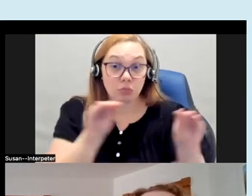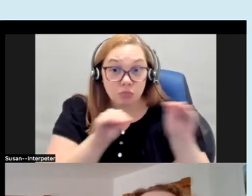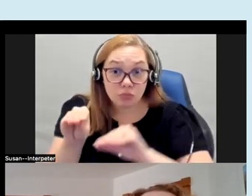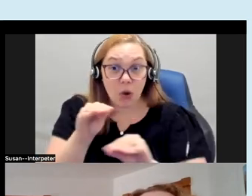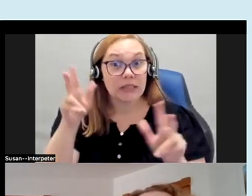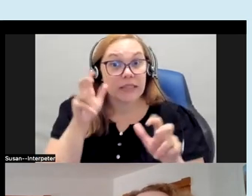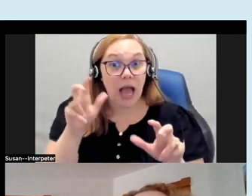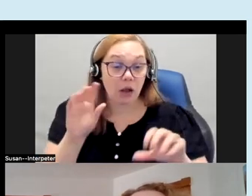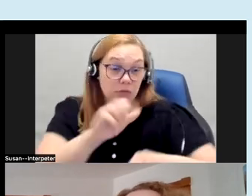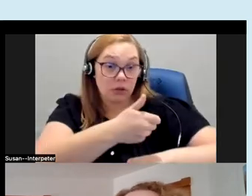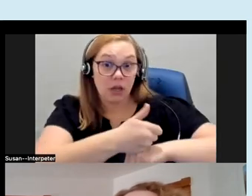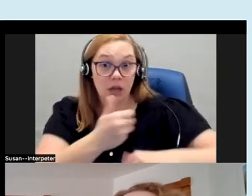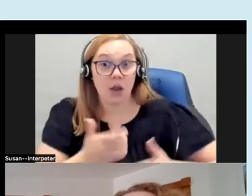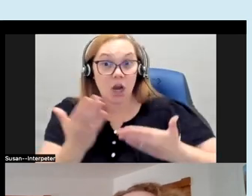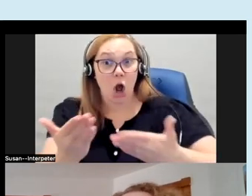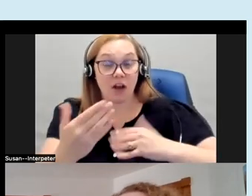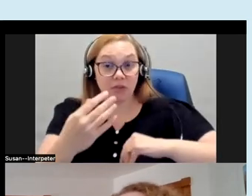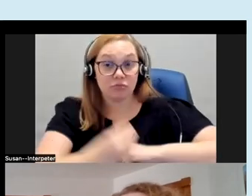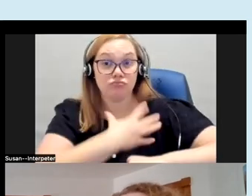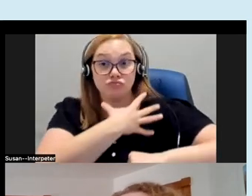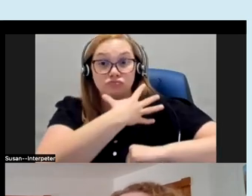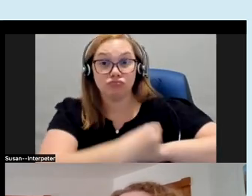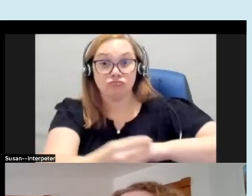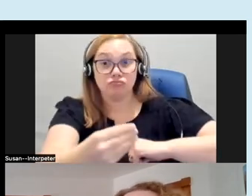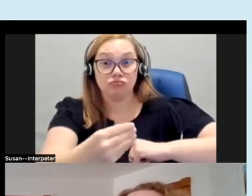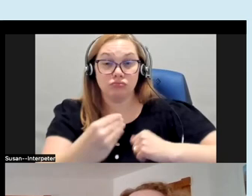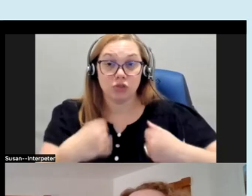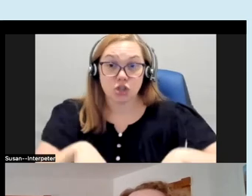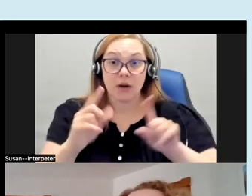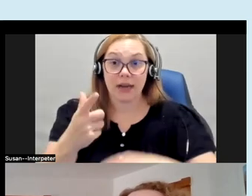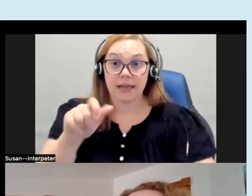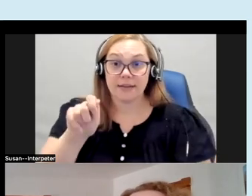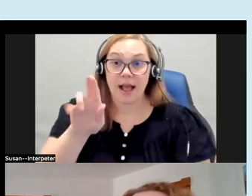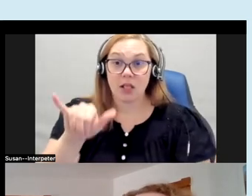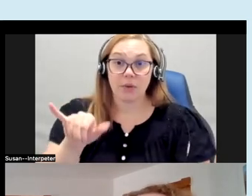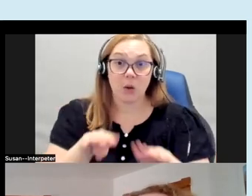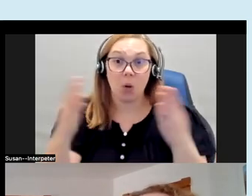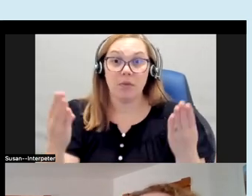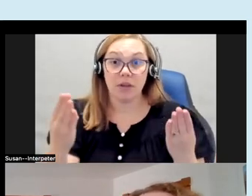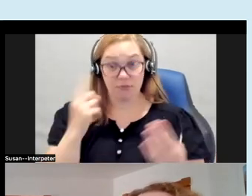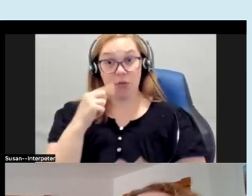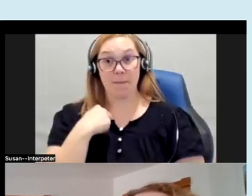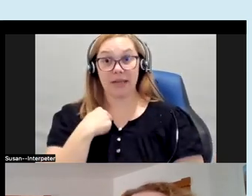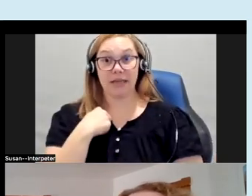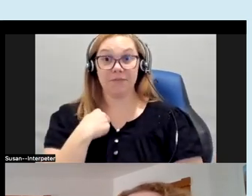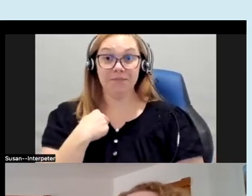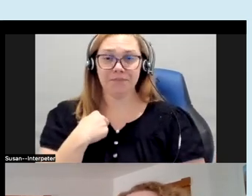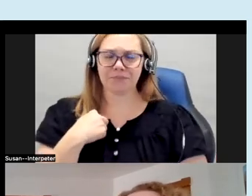and offer the sounds of the ocean at your gallery opening so for me I'm doing tactile elements but